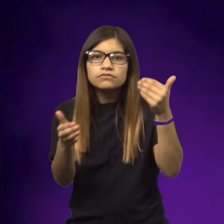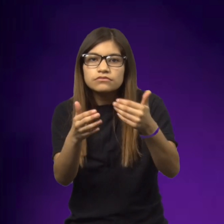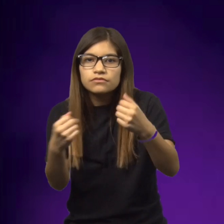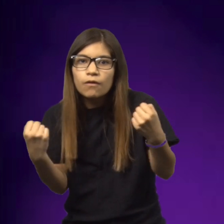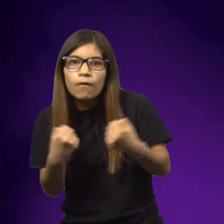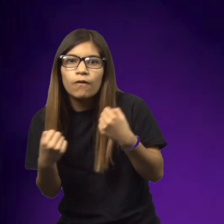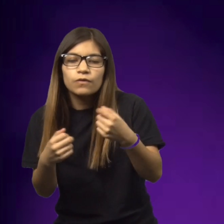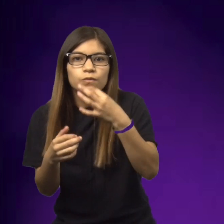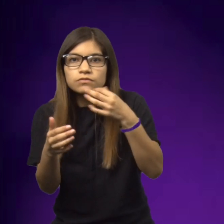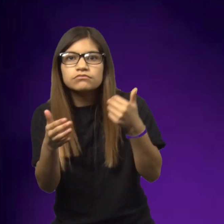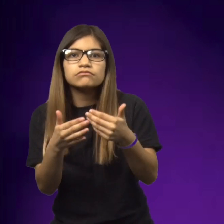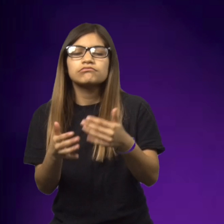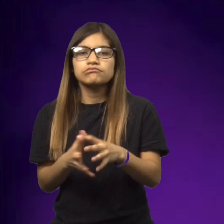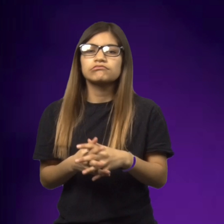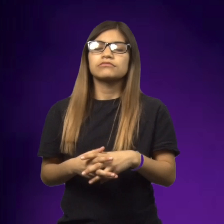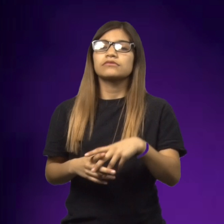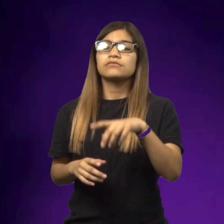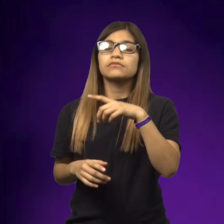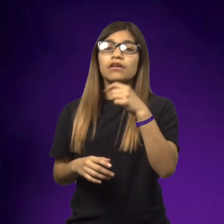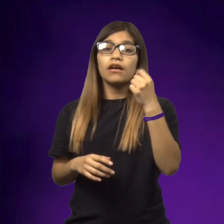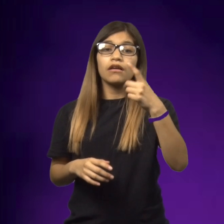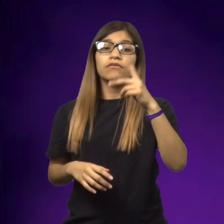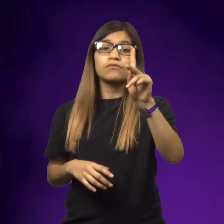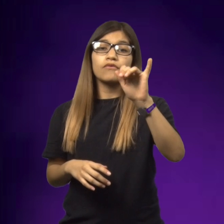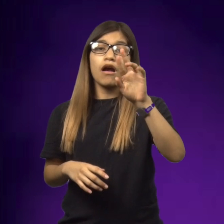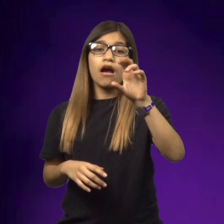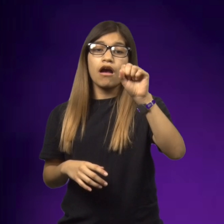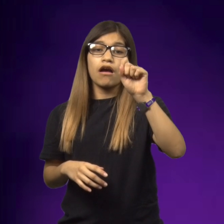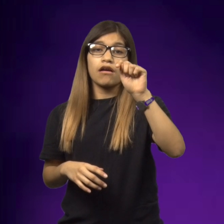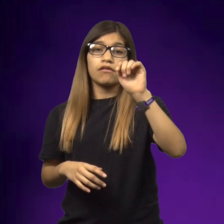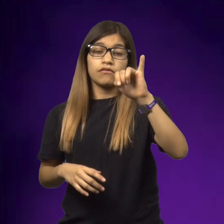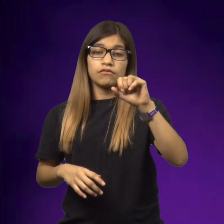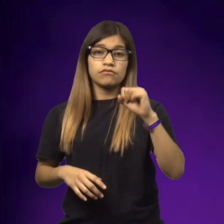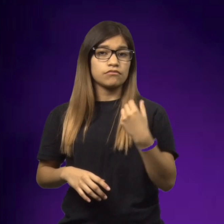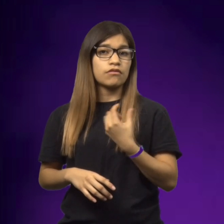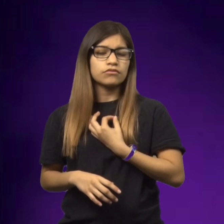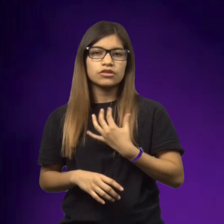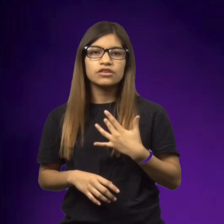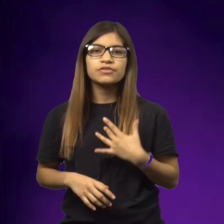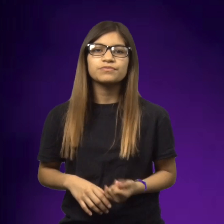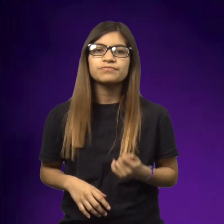Winter was approaching, and Kirsti, her button was missing off of her jacket,